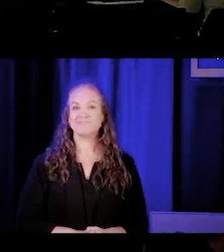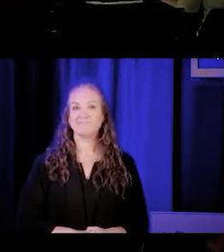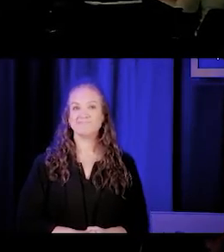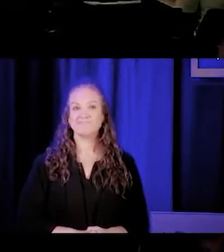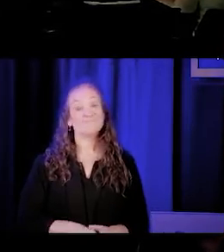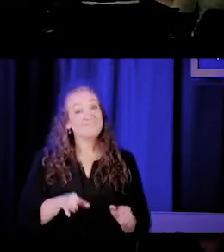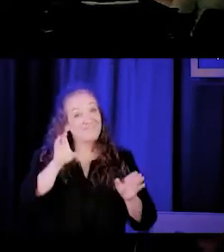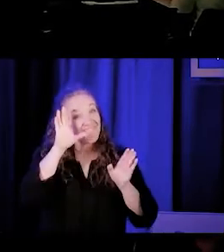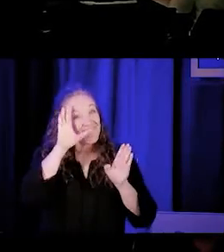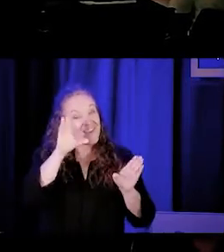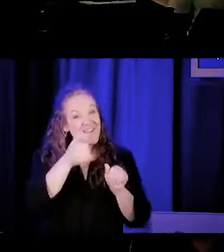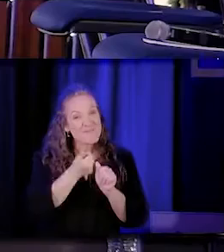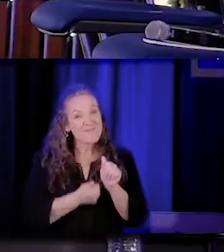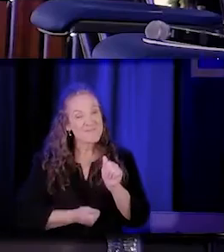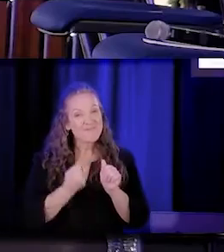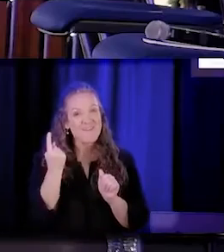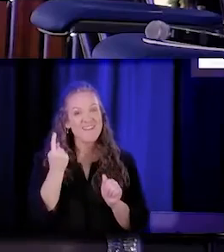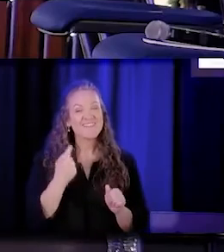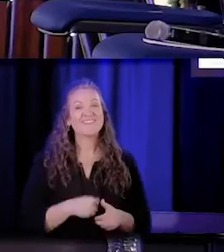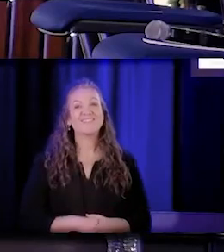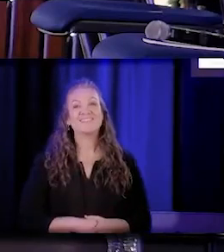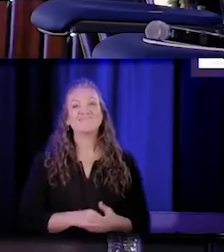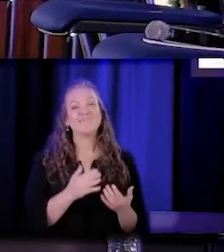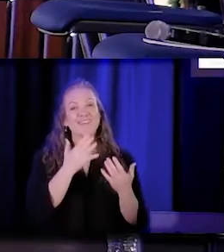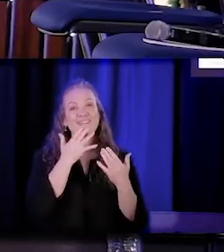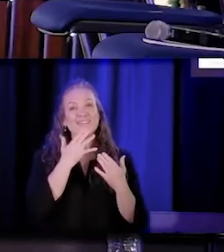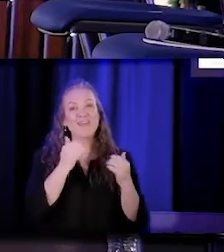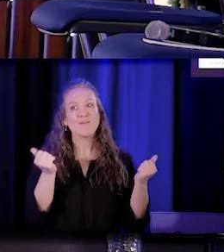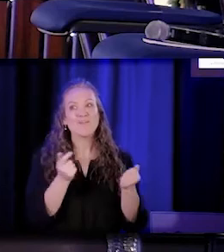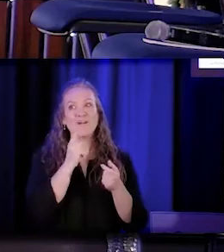Hi, everyone, thank you so much for joining us today.